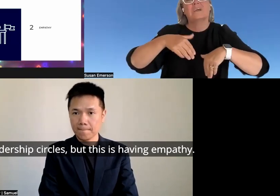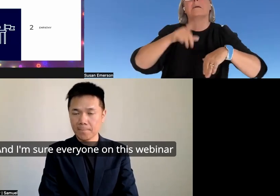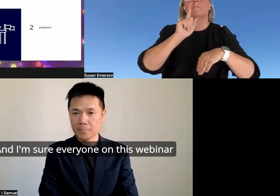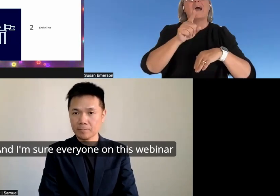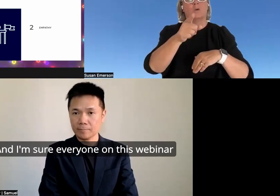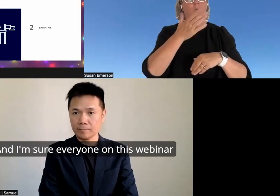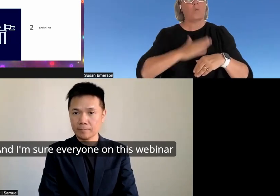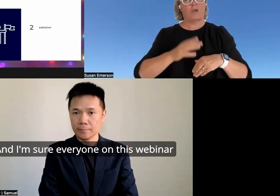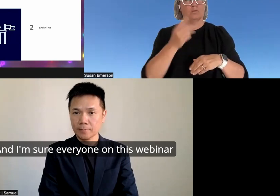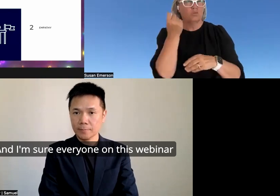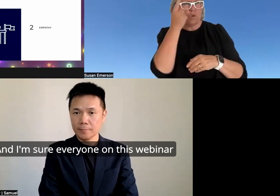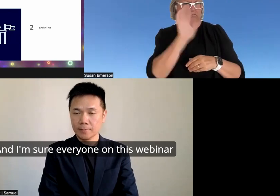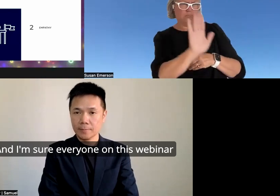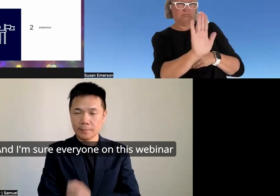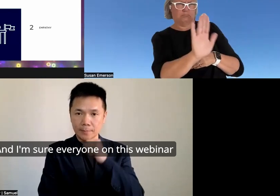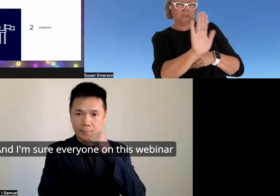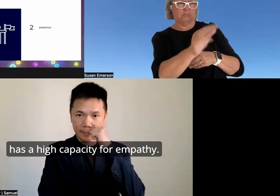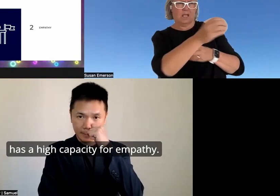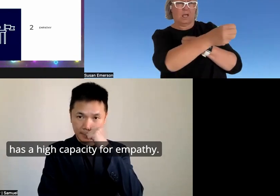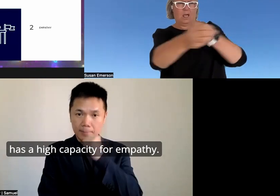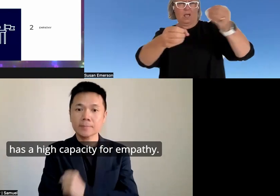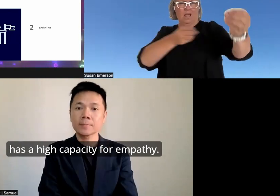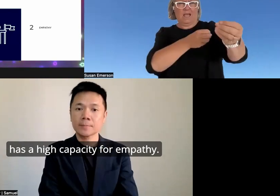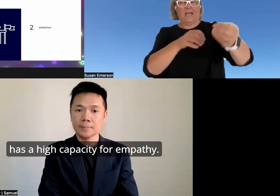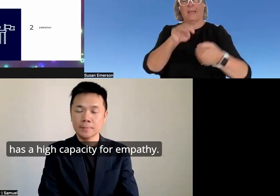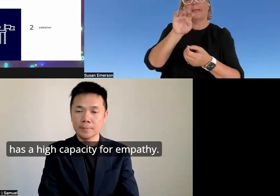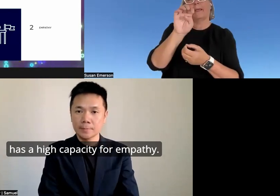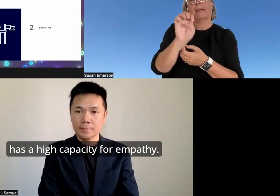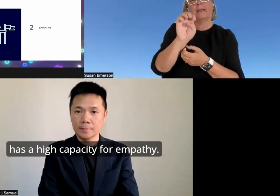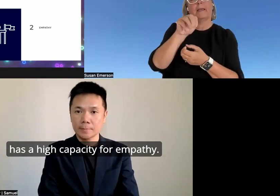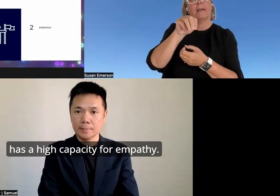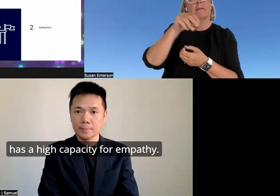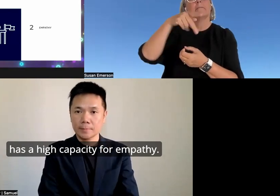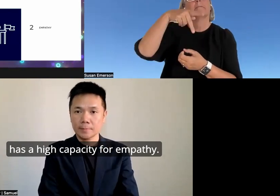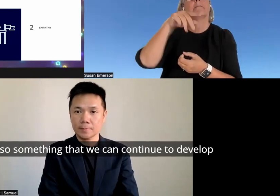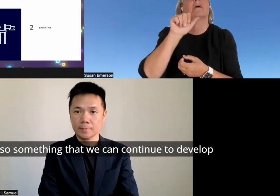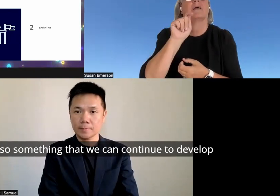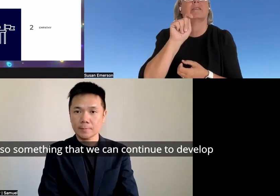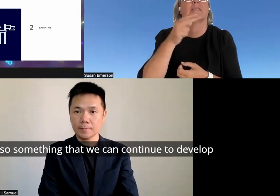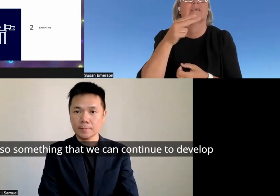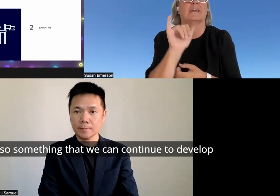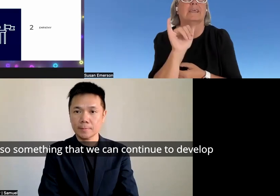and I'm sure everyone on this webinar has a high capacity for empathy and it's also something that